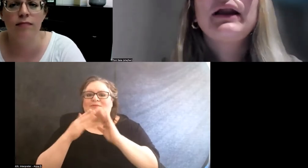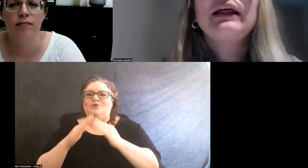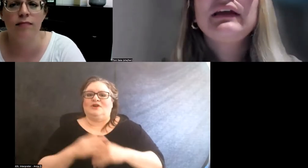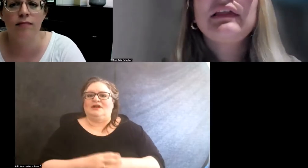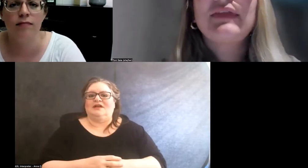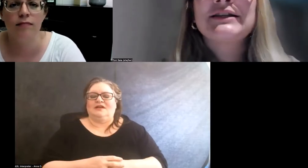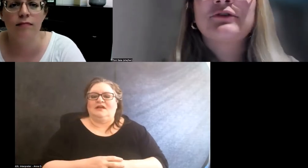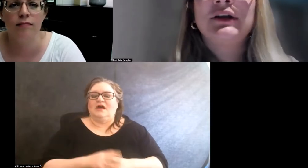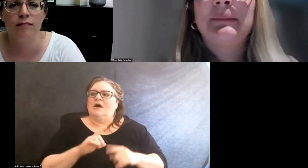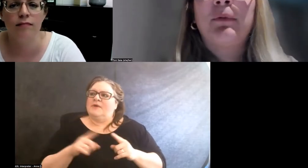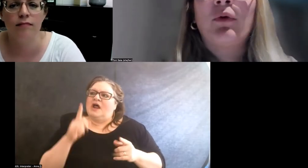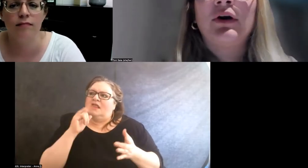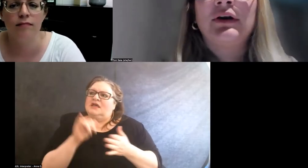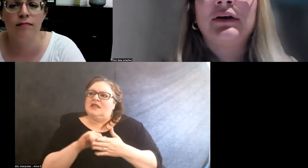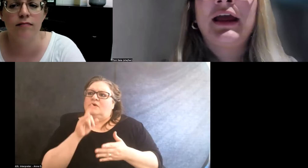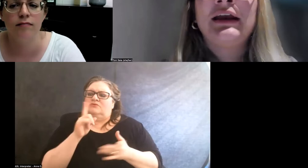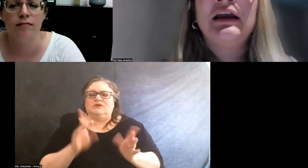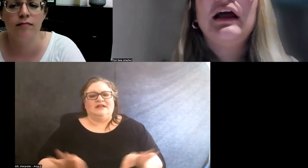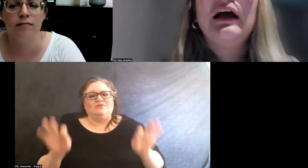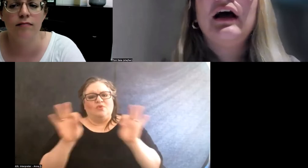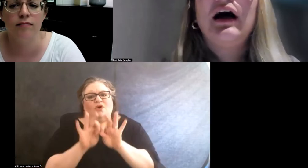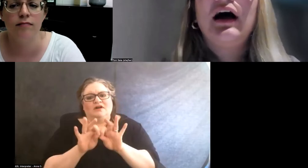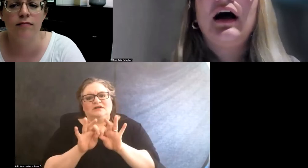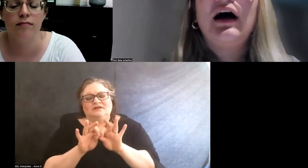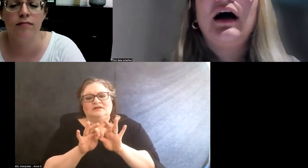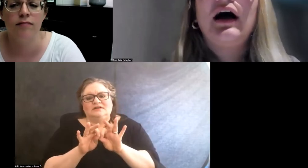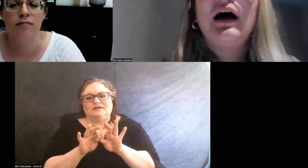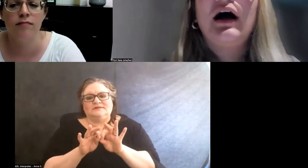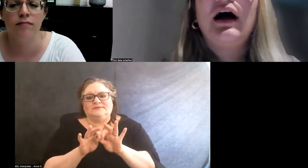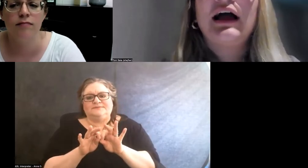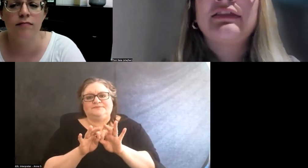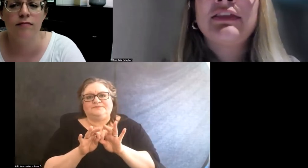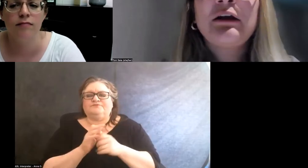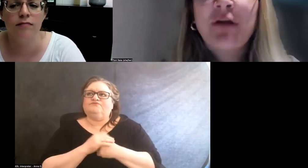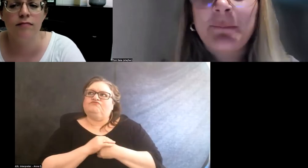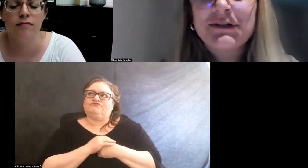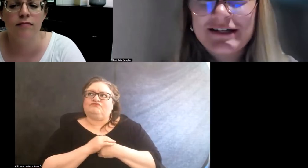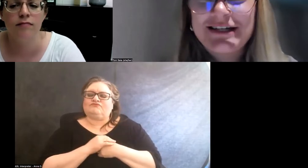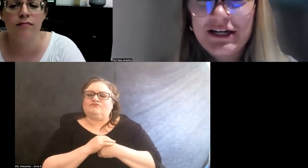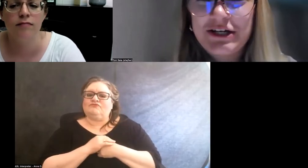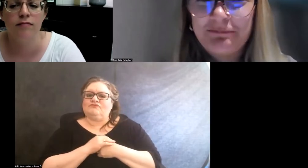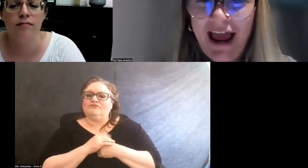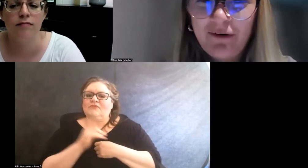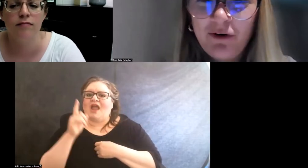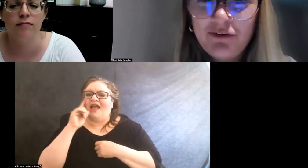But I think that that's really important. And I think representation matters.